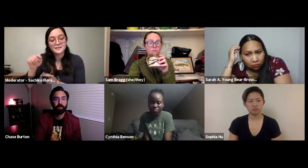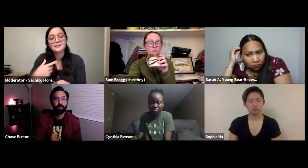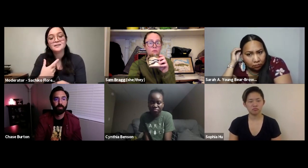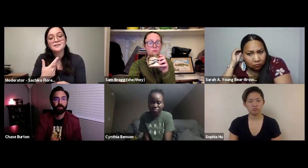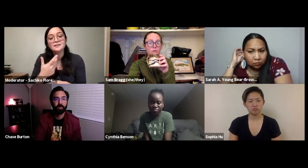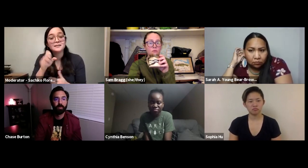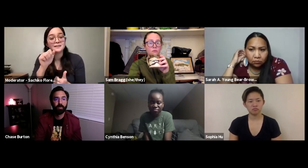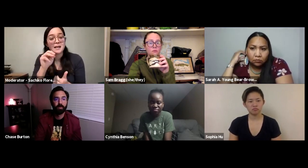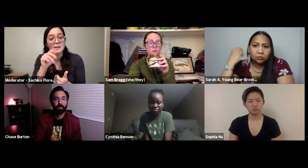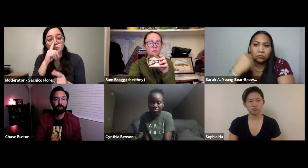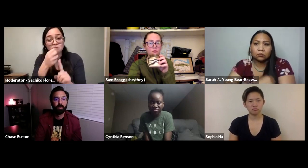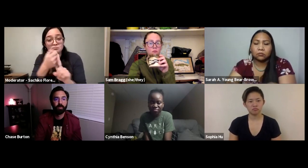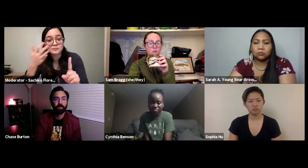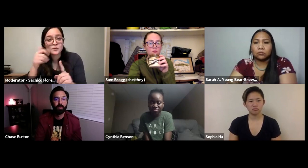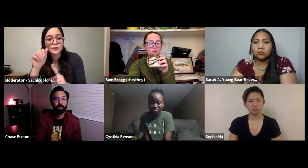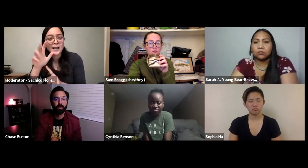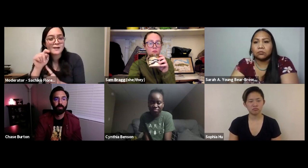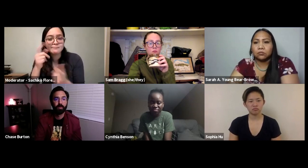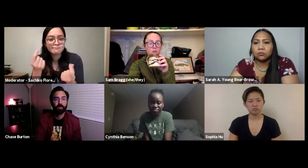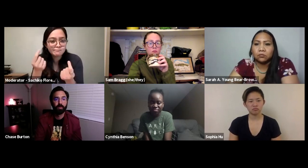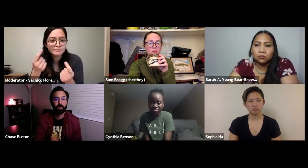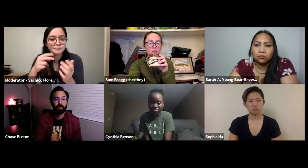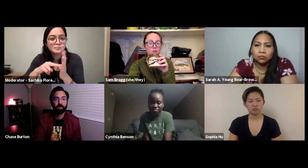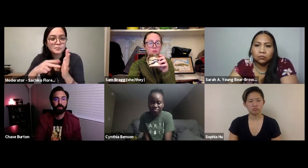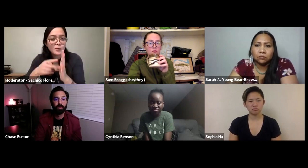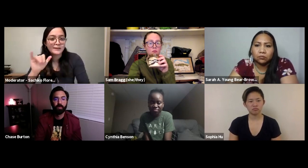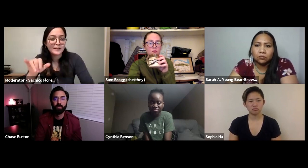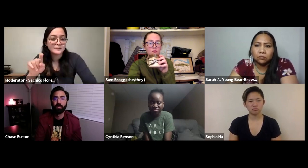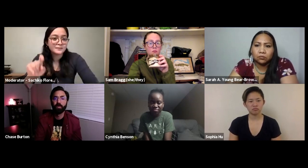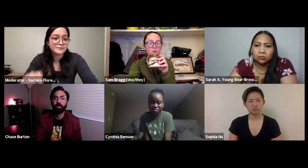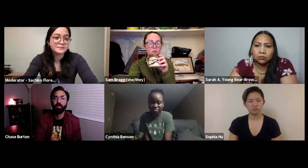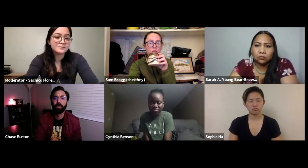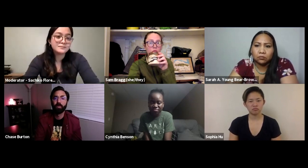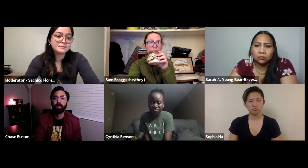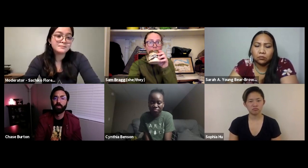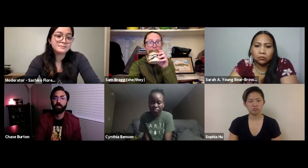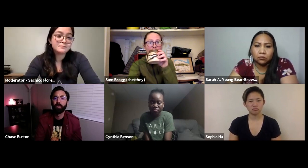that closely but this act is really nice. I was wondering if Sam you could expand more